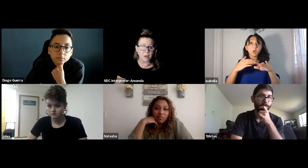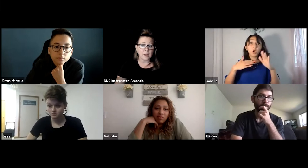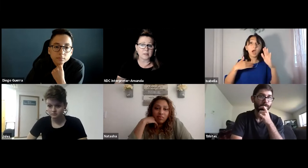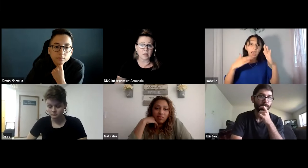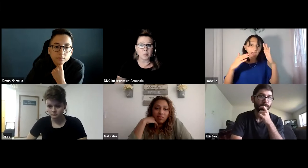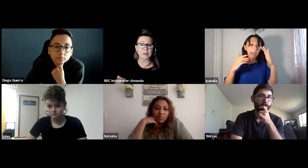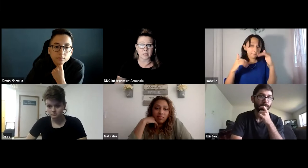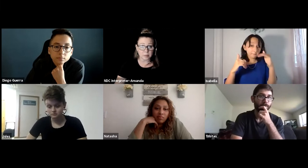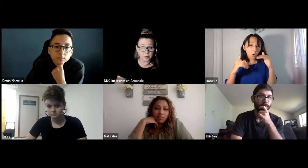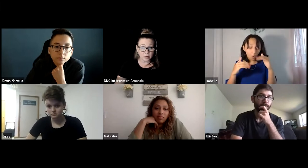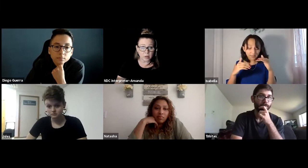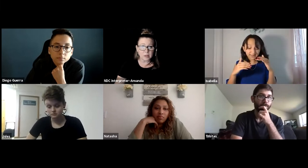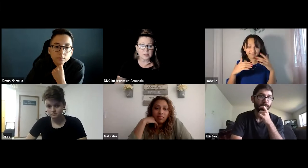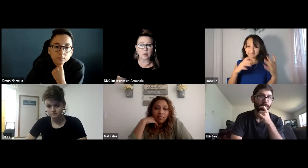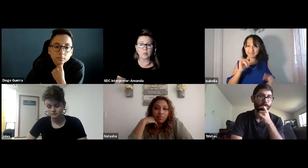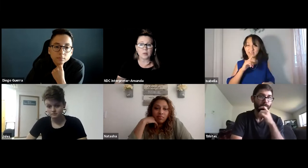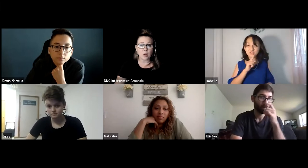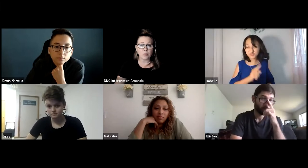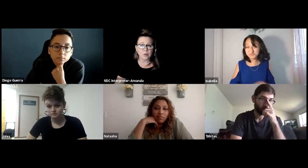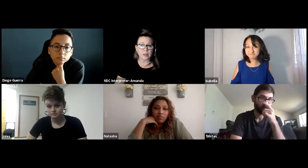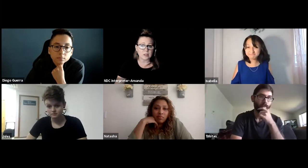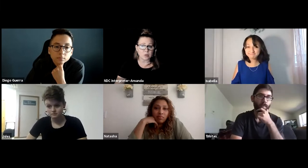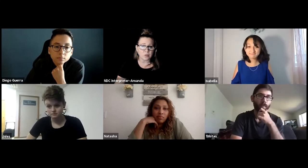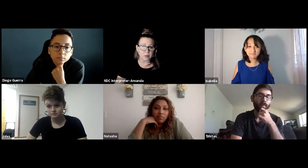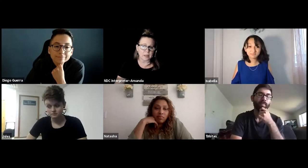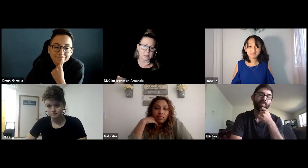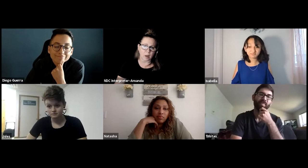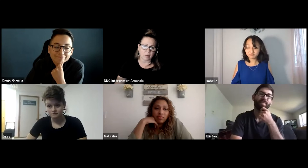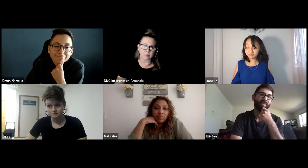It's a lot more accessible. So I'm really hopeful that it's true for me as well.